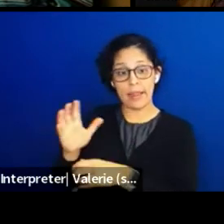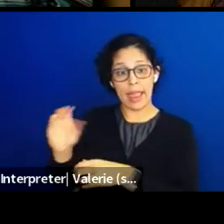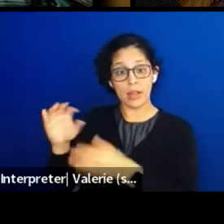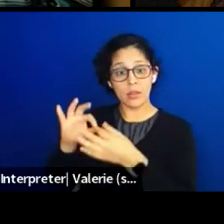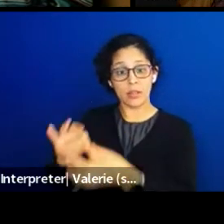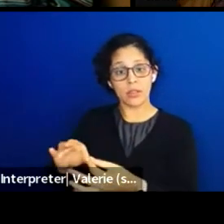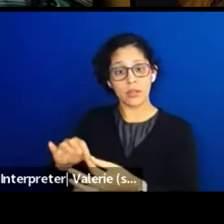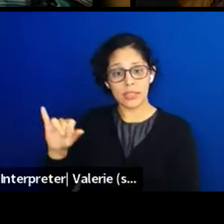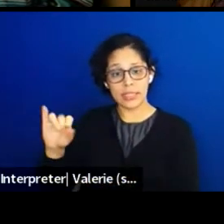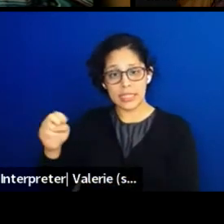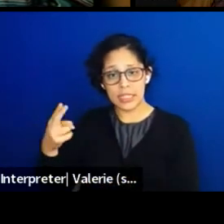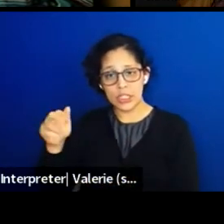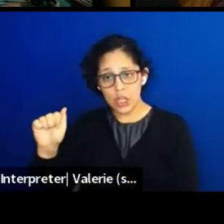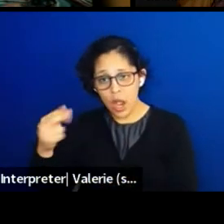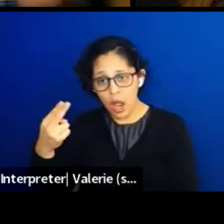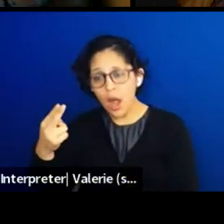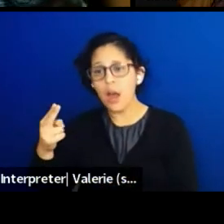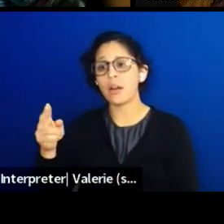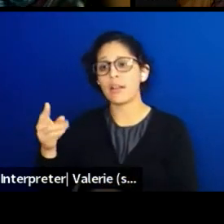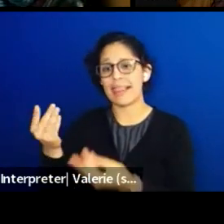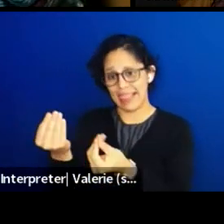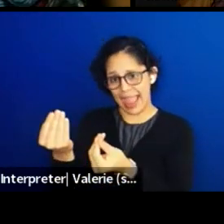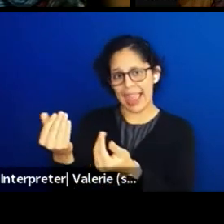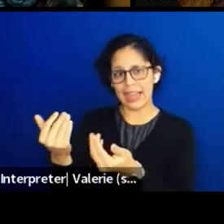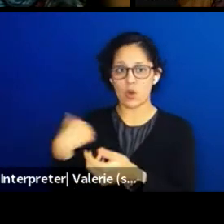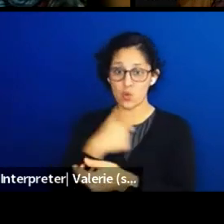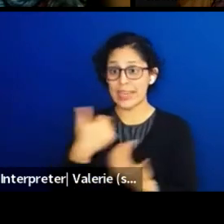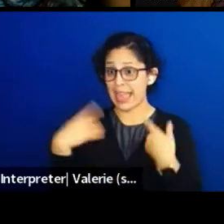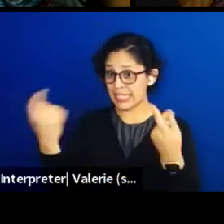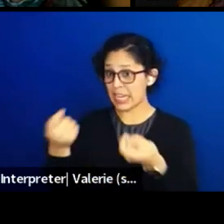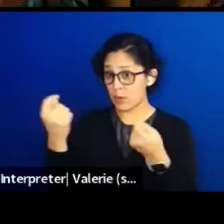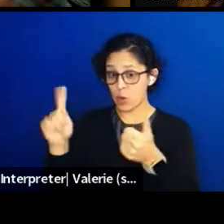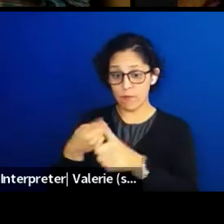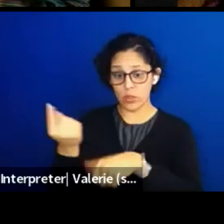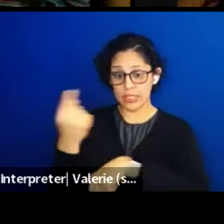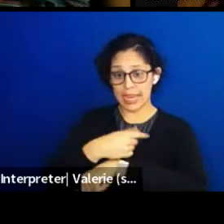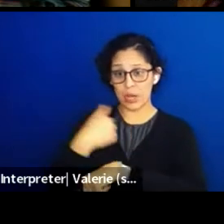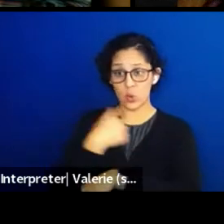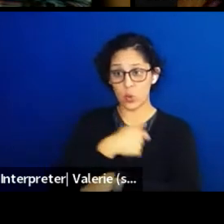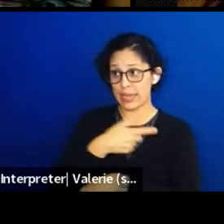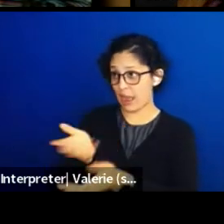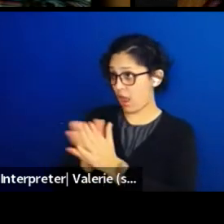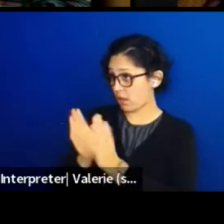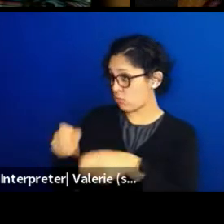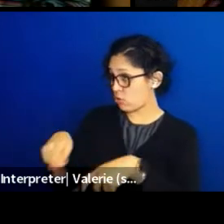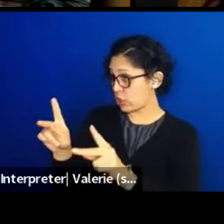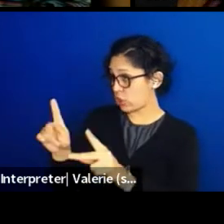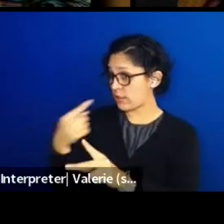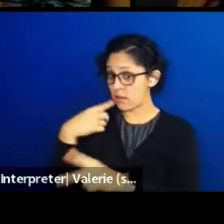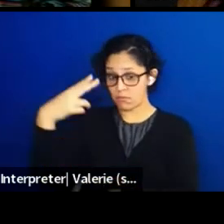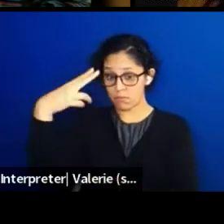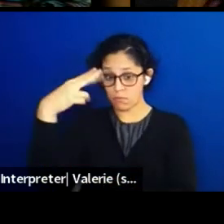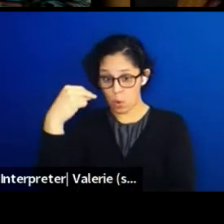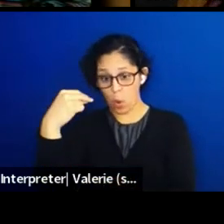the very first day and we asked permission. And if they just said, no, then we would have had to have gone a different way.